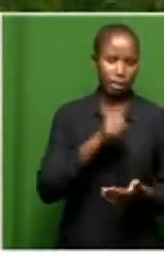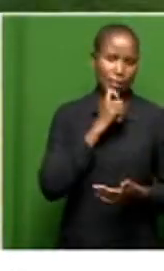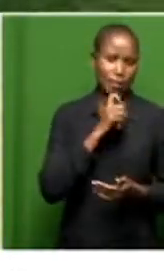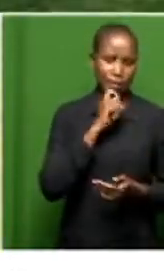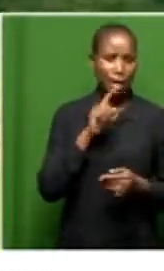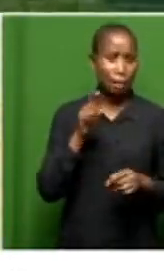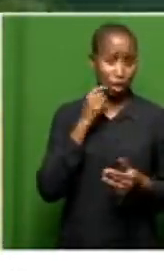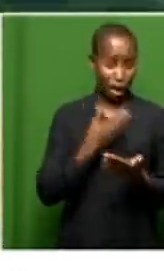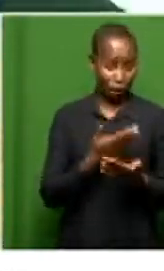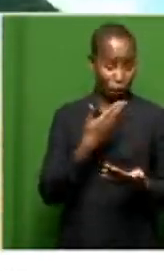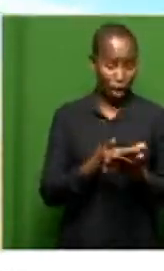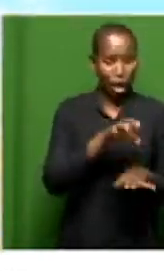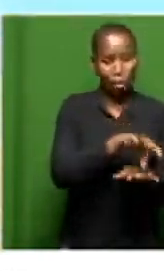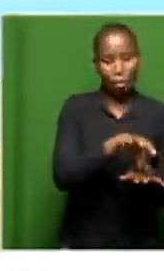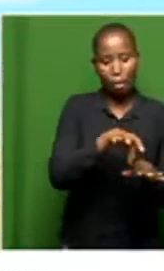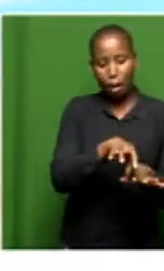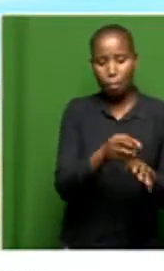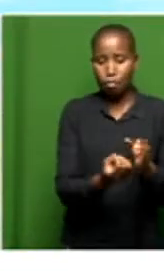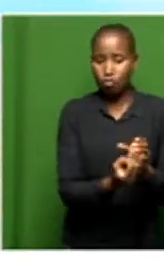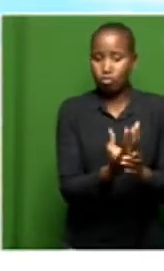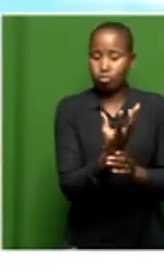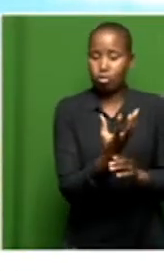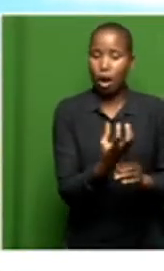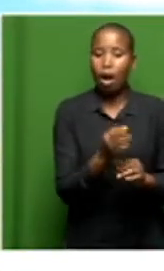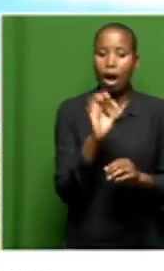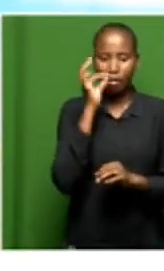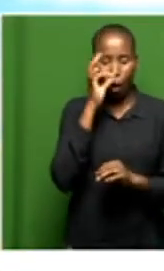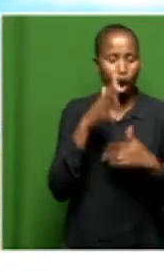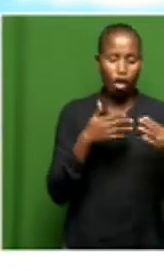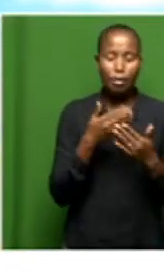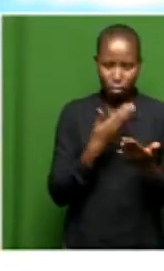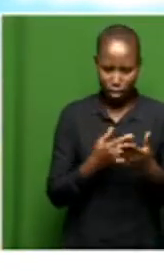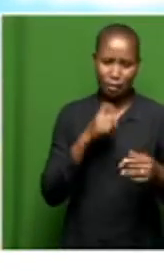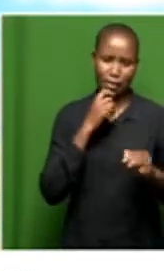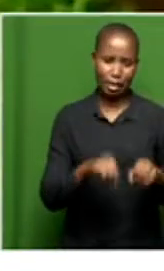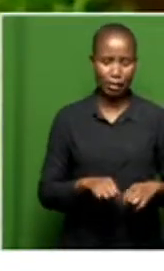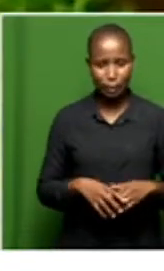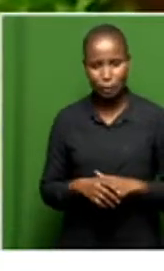something and take care of it. It can be used. The 88 hectare Madimbo farm employs over 30 people.